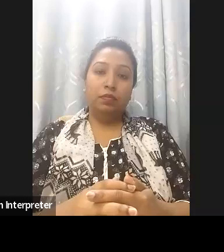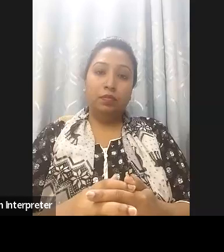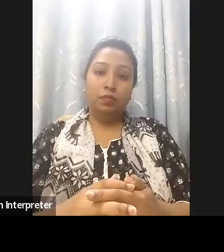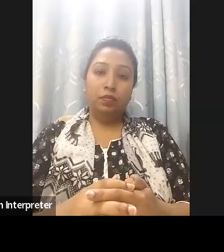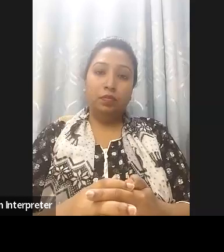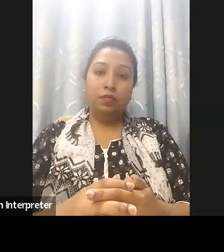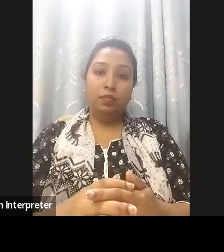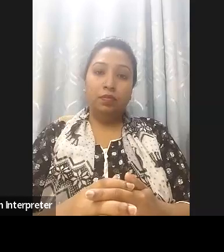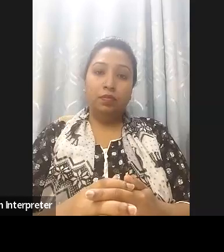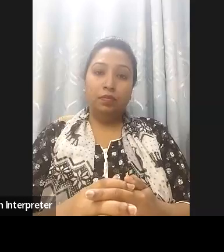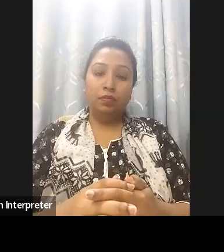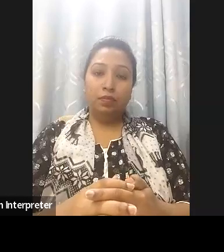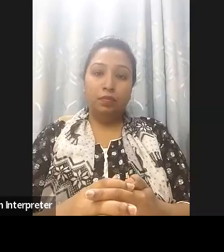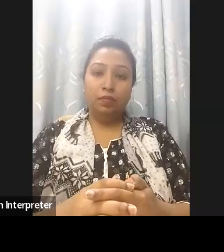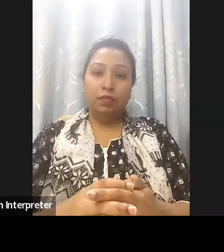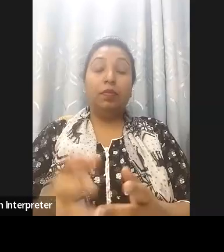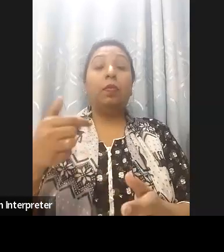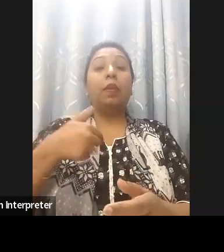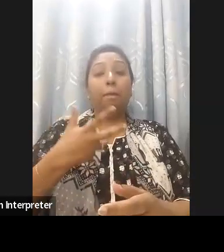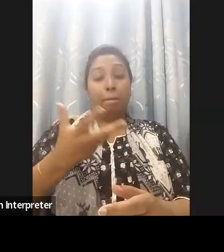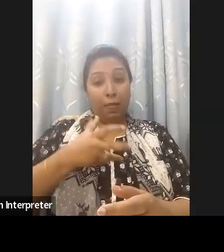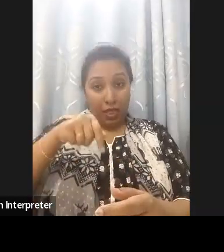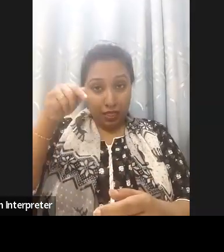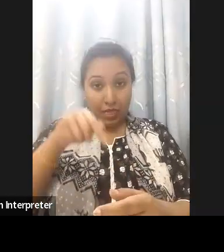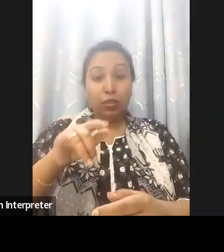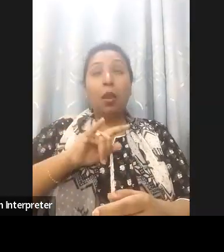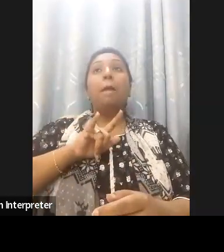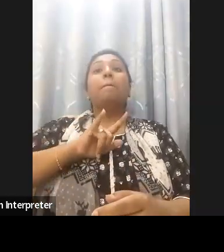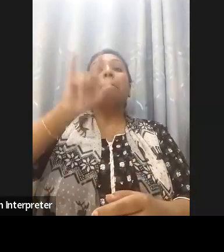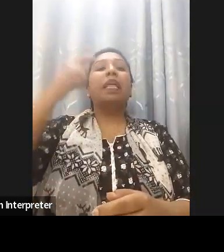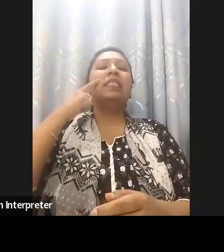International standards but as well as all the technology that we're buying we need to make sure